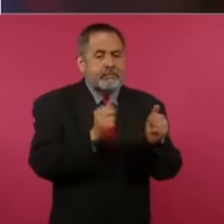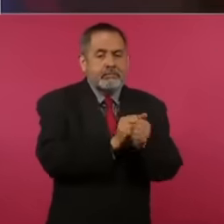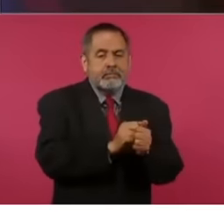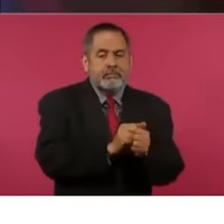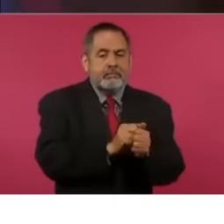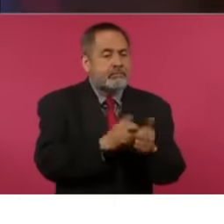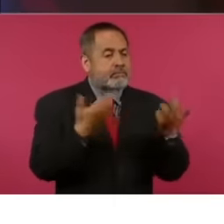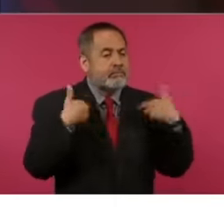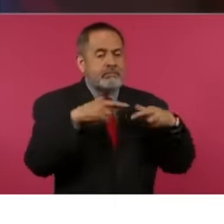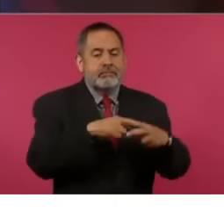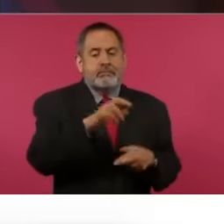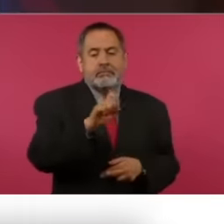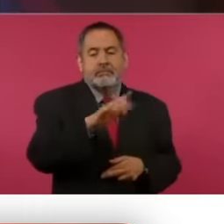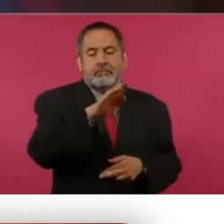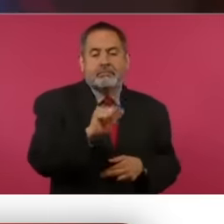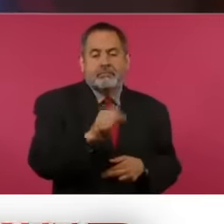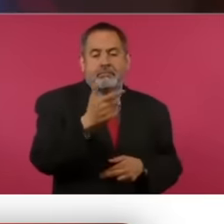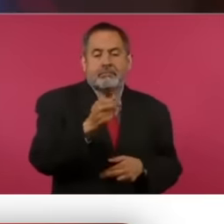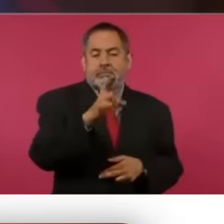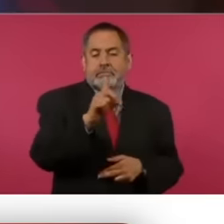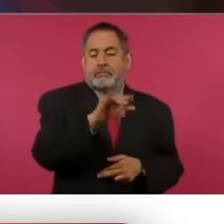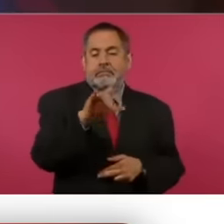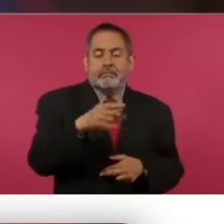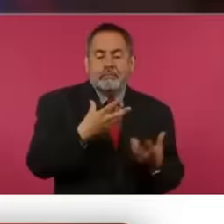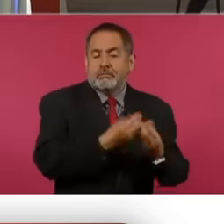Gordillo,